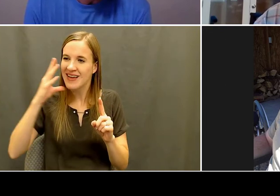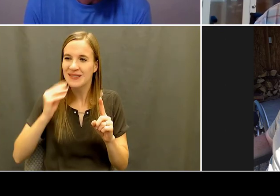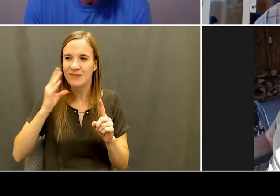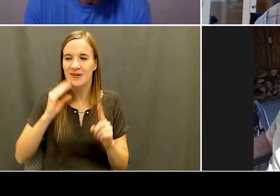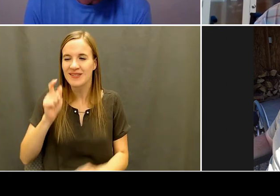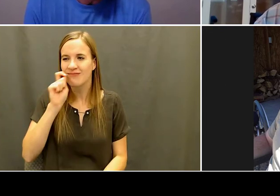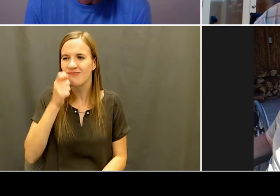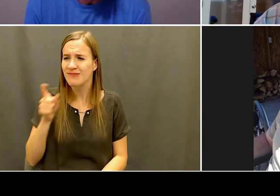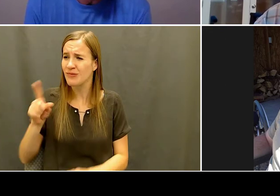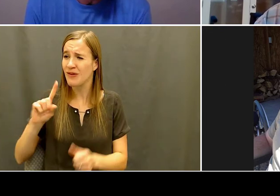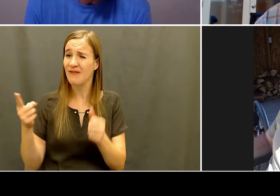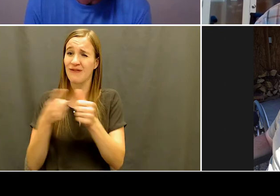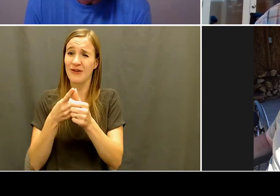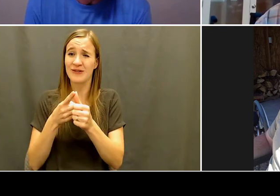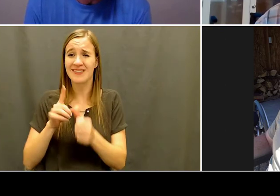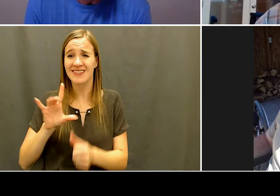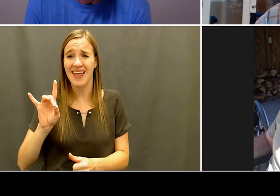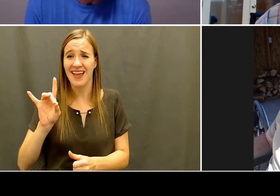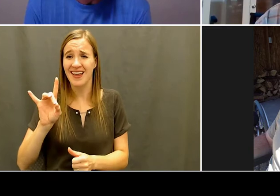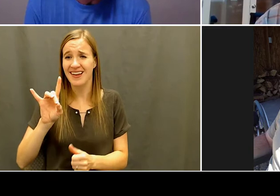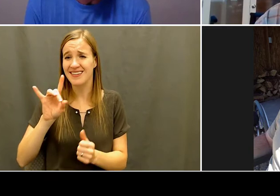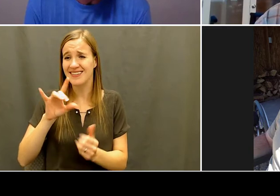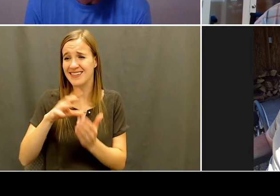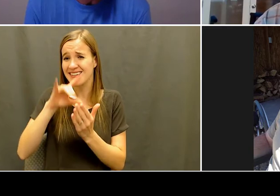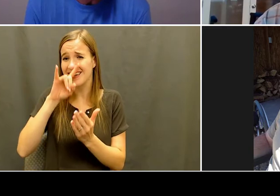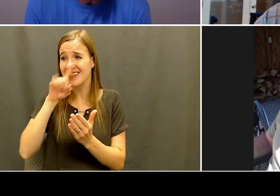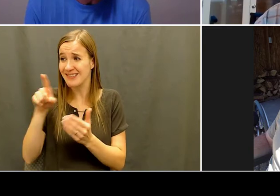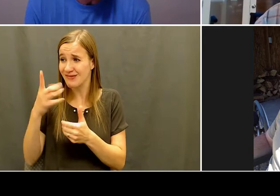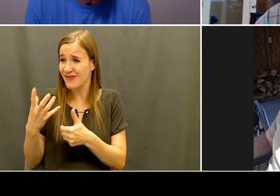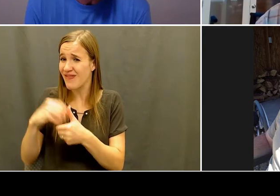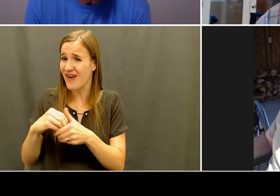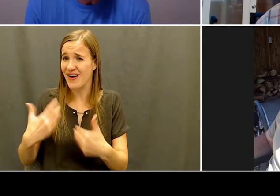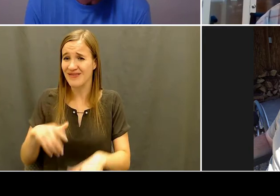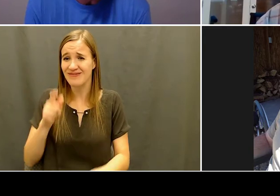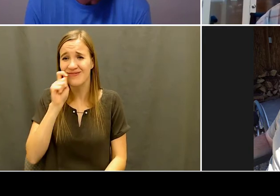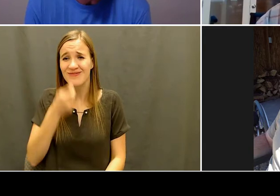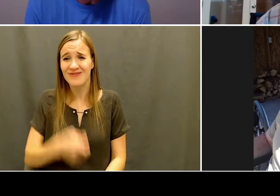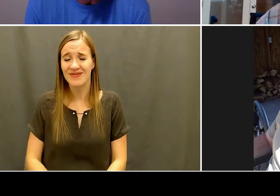opened up a lot of things for me and I'll forever be grateful for it.